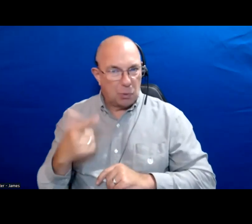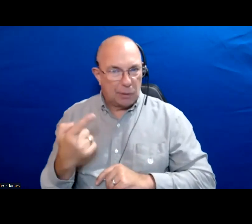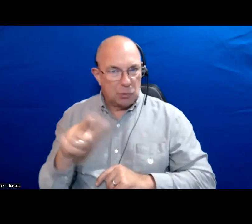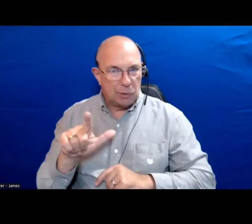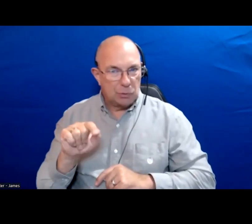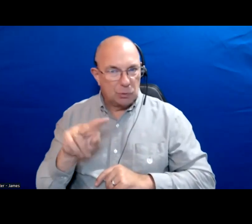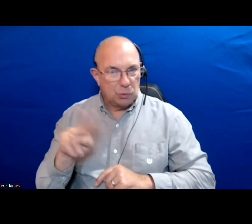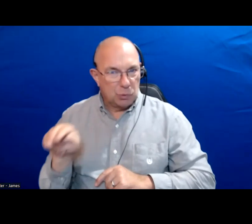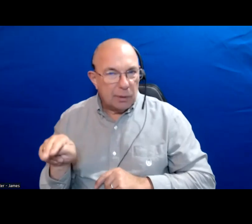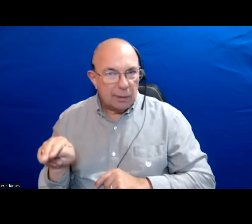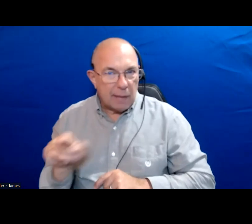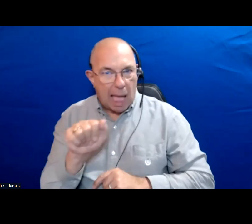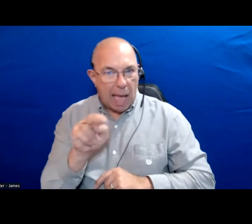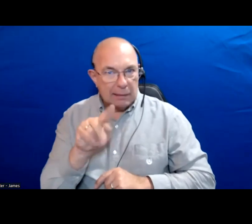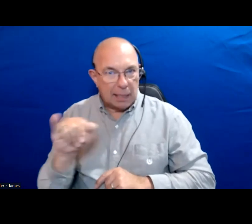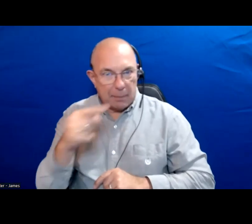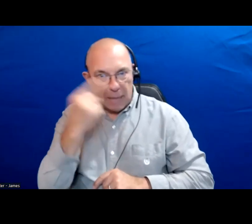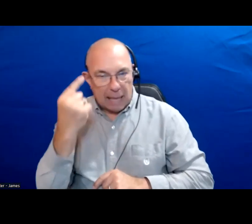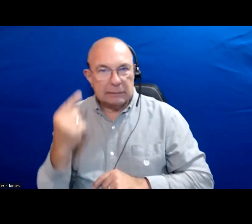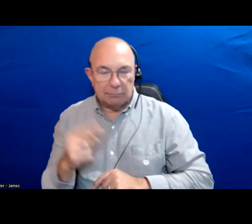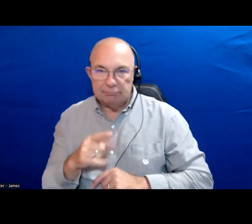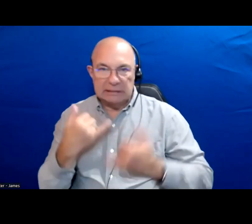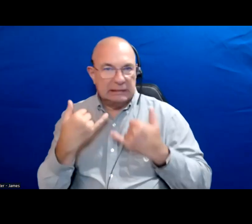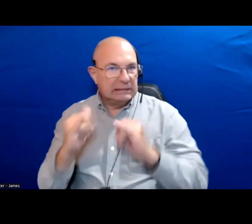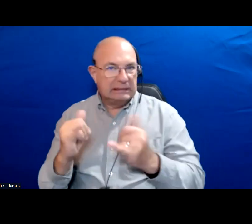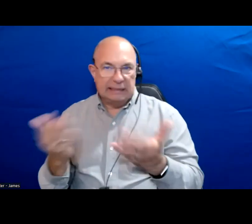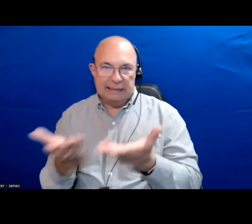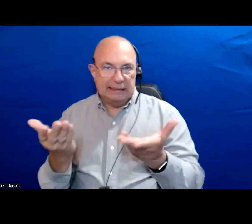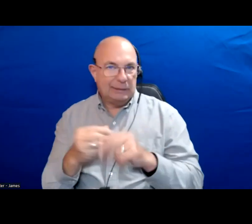So, antiblack racism is certainly alive and well in the city of Toronto.